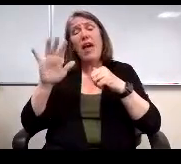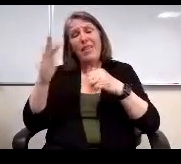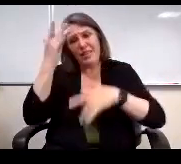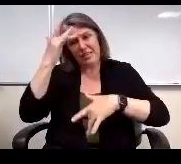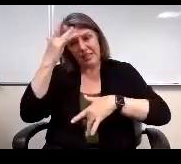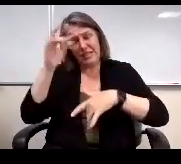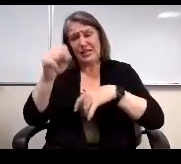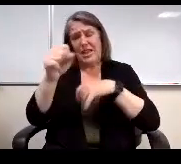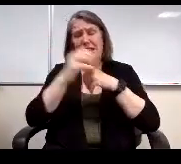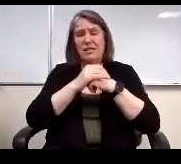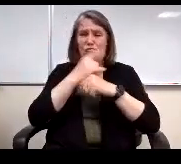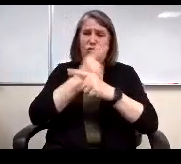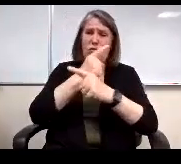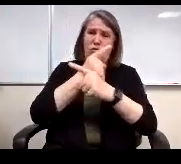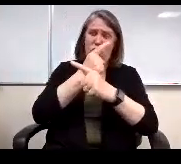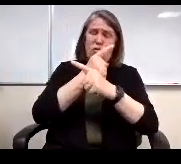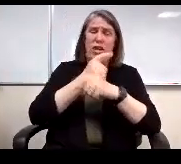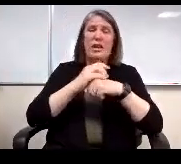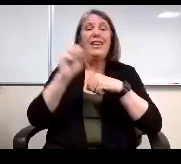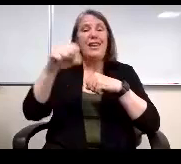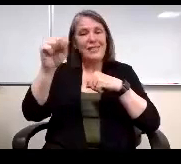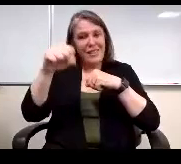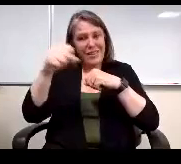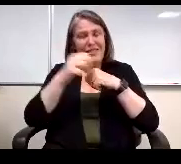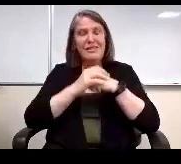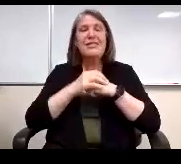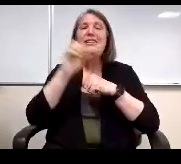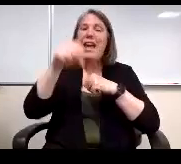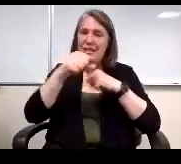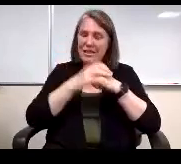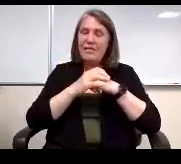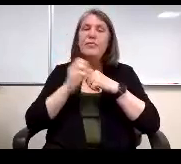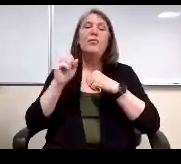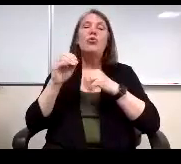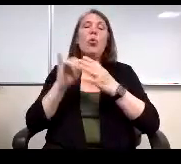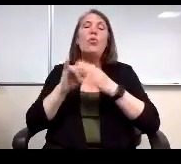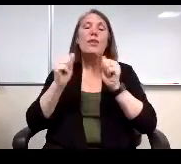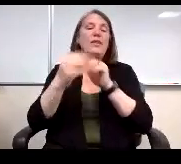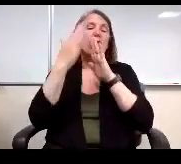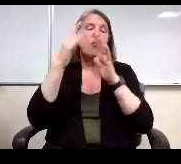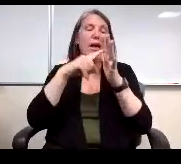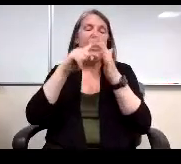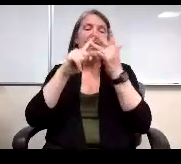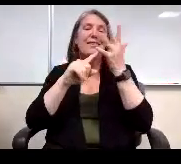Yes, right? Yeah yeah yes. Yes, so so this addresses those